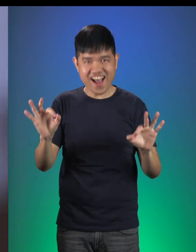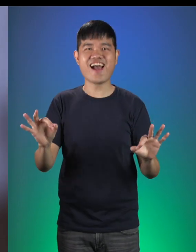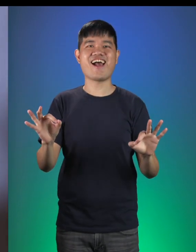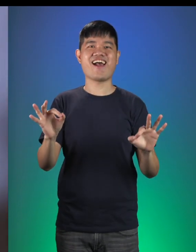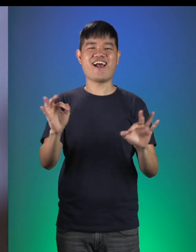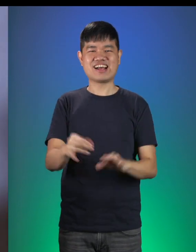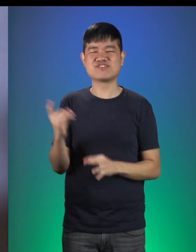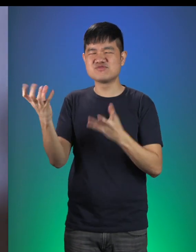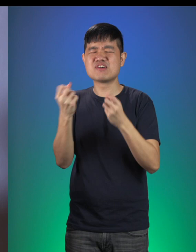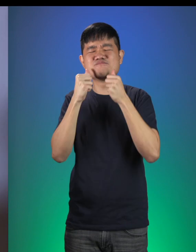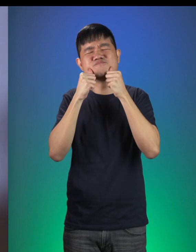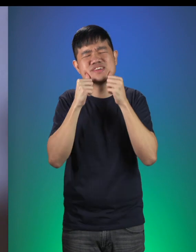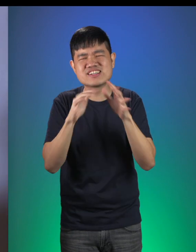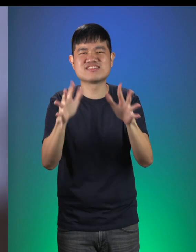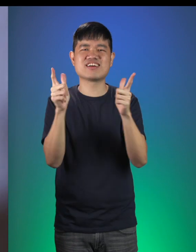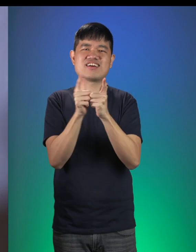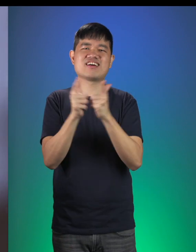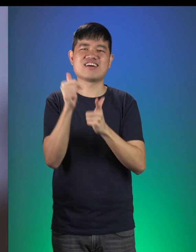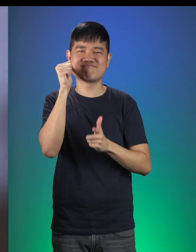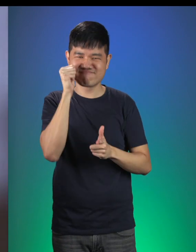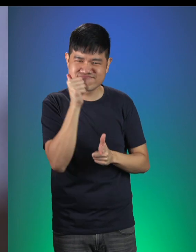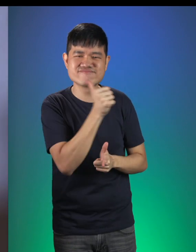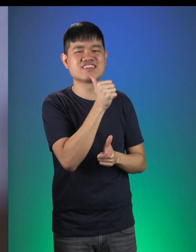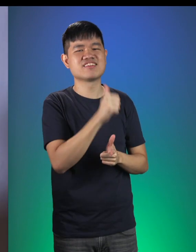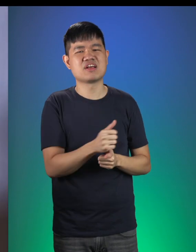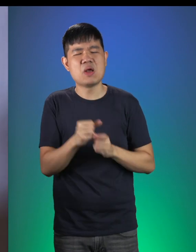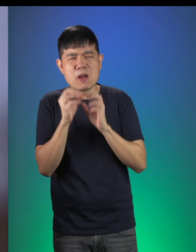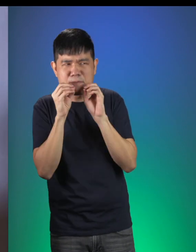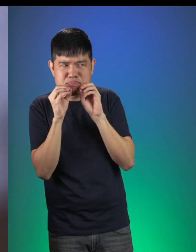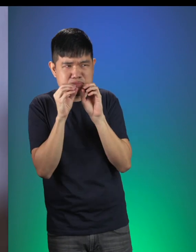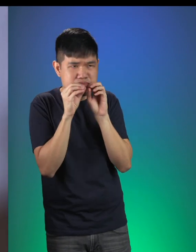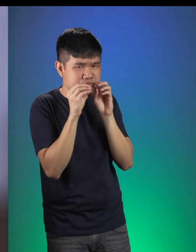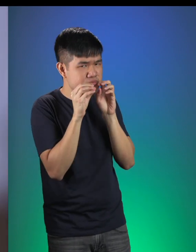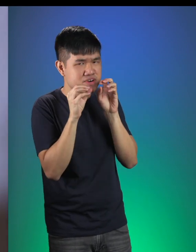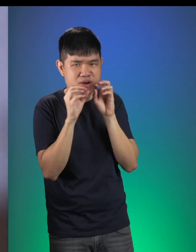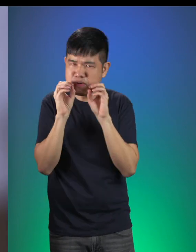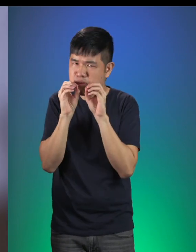They would like to bless the little girl with a gift too! Elves: (Gibberish) [speaking elvish]